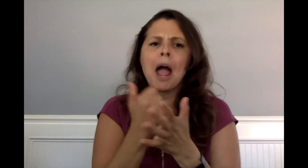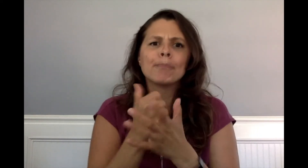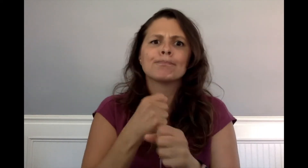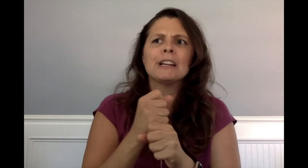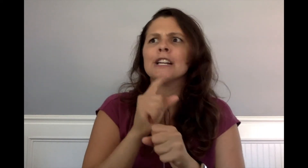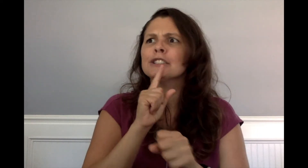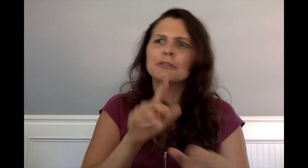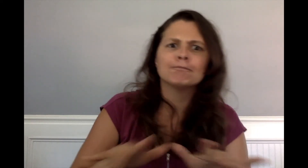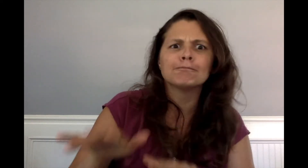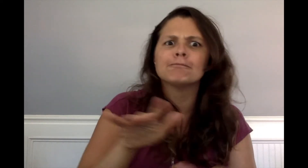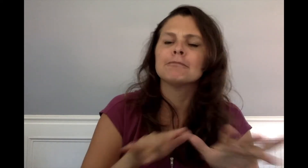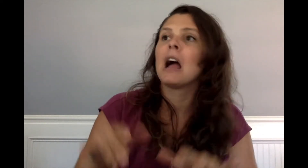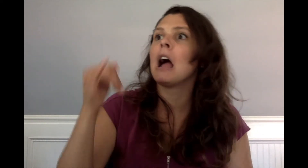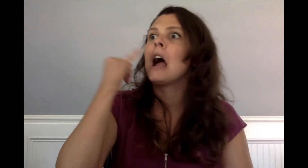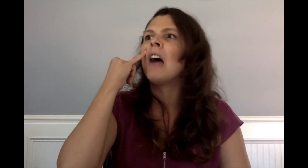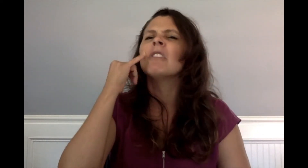Millie would help Oliver distract anyone